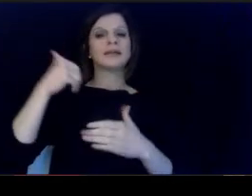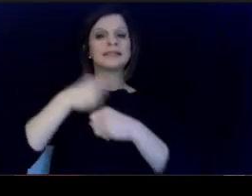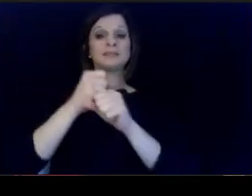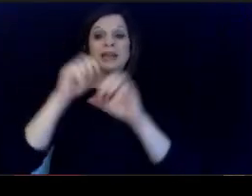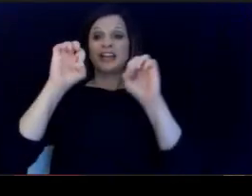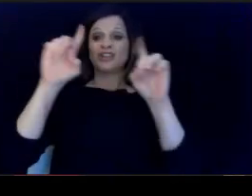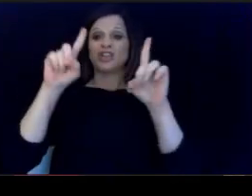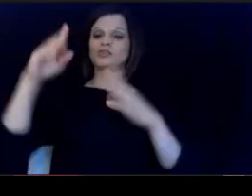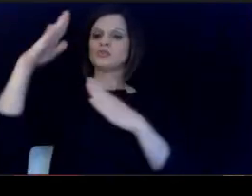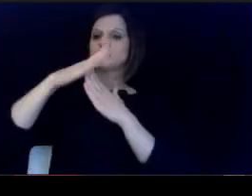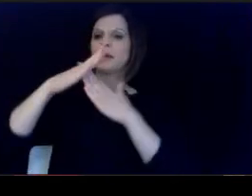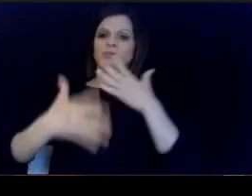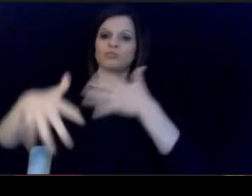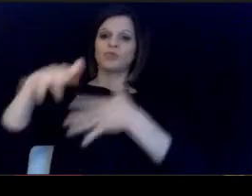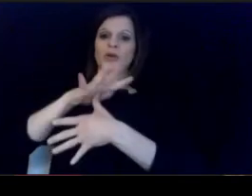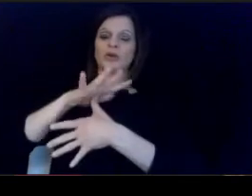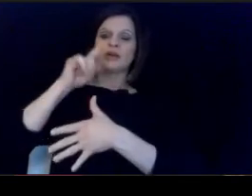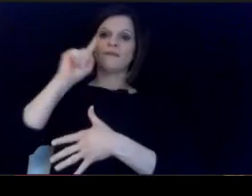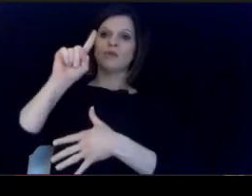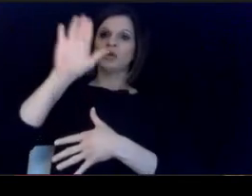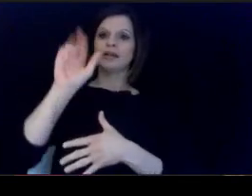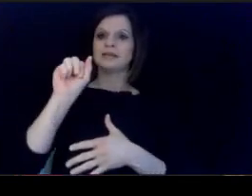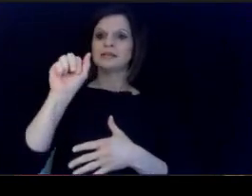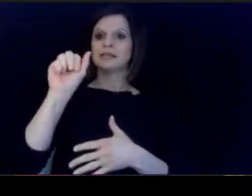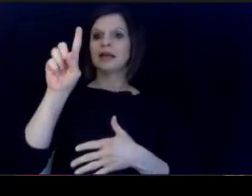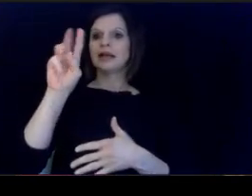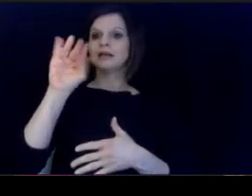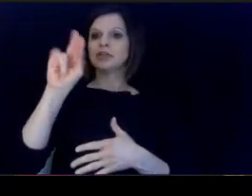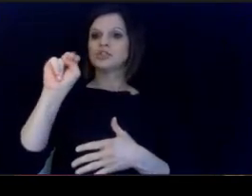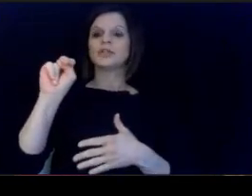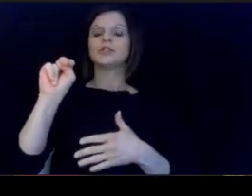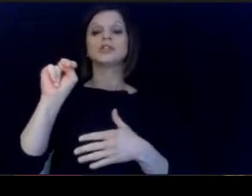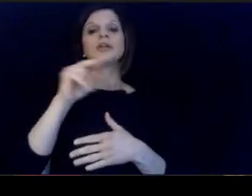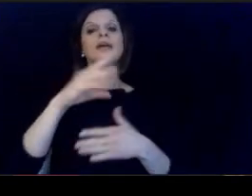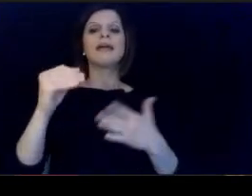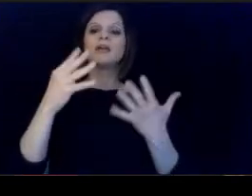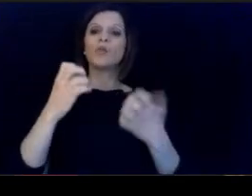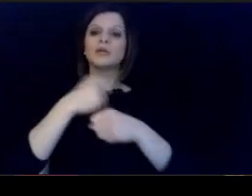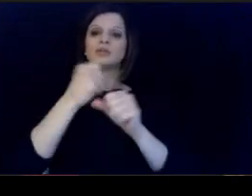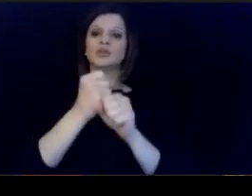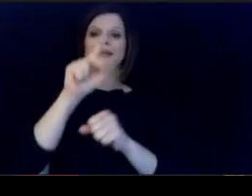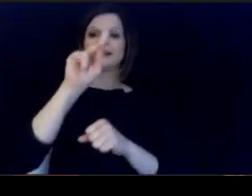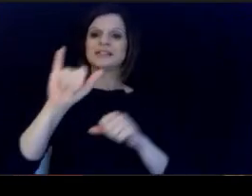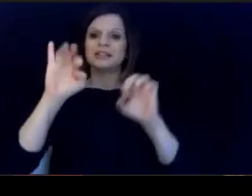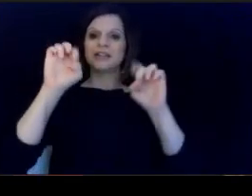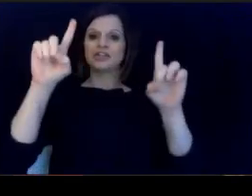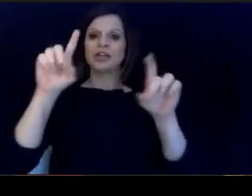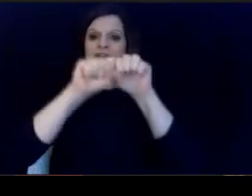his administration and he has been a big supporter of our efforts. to make Kentucky's education system one of the best in the nation.